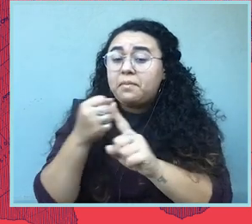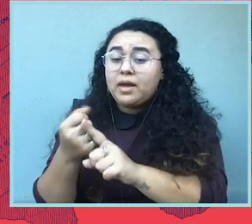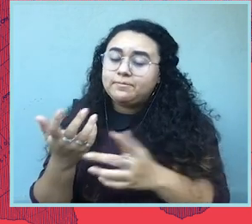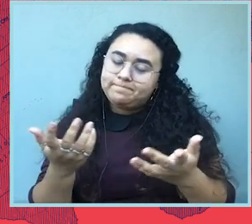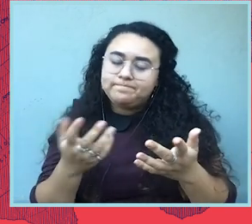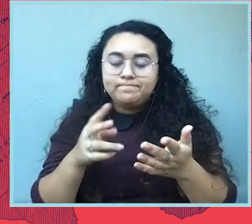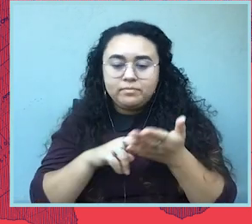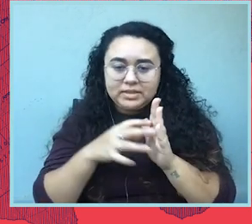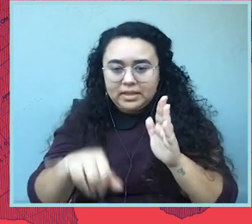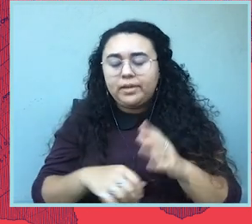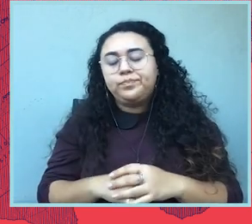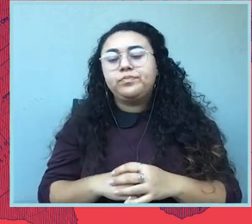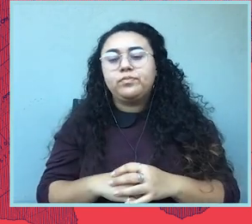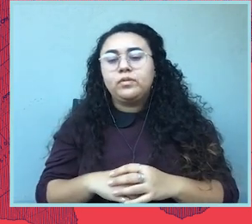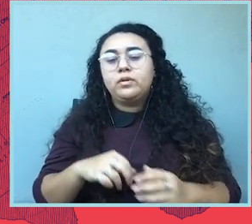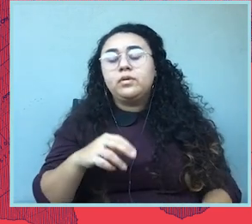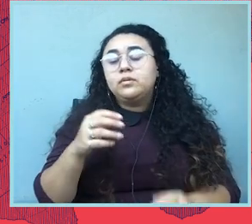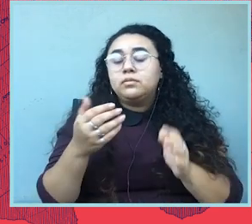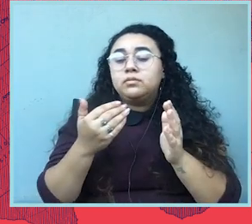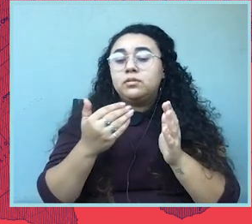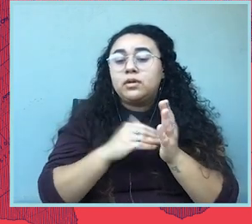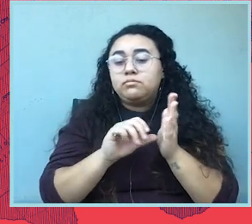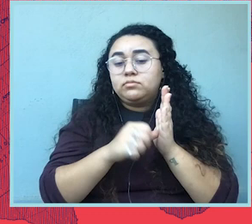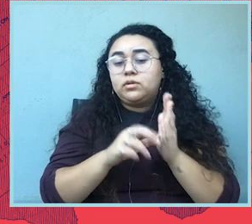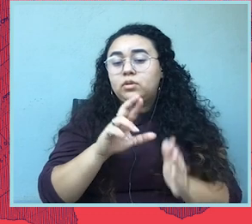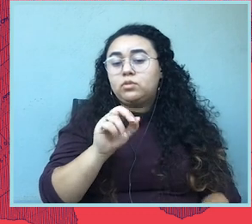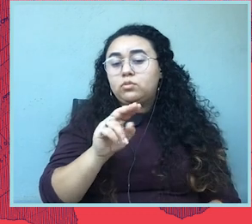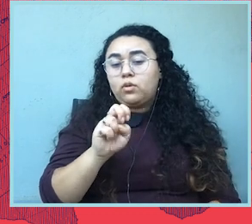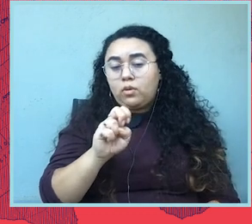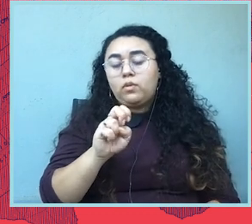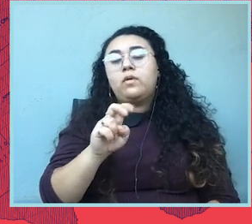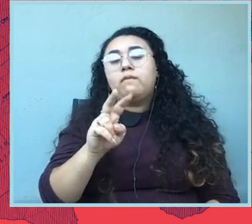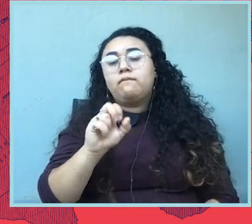And I should also say that Roe versus Wade has always been the floor— is the baseline.